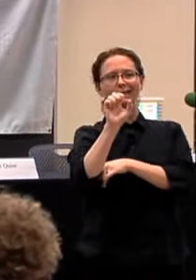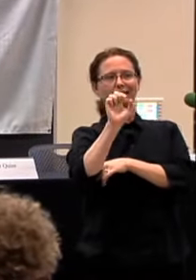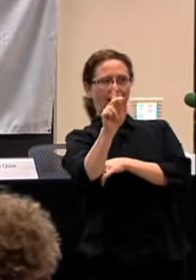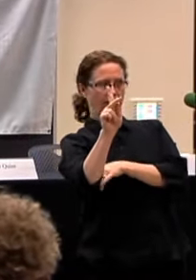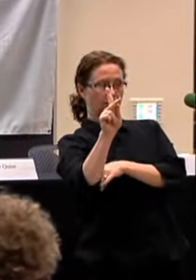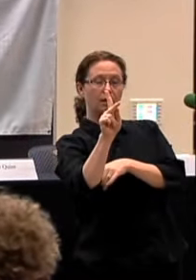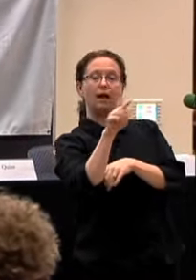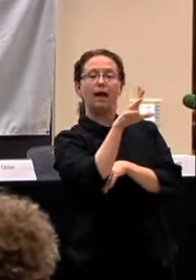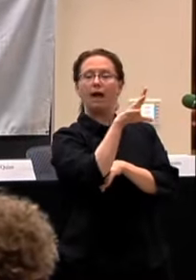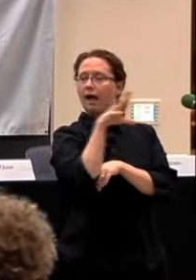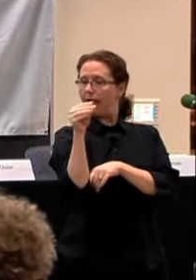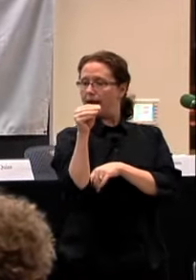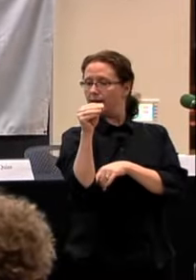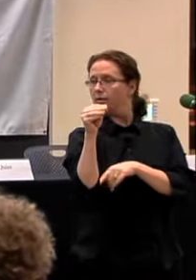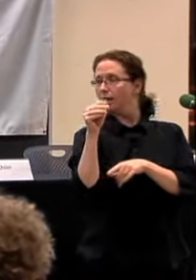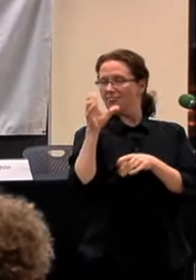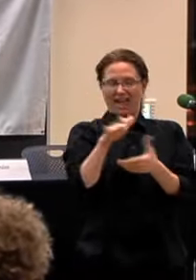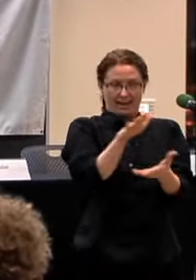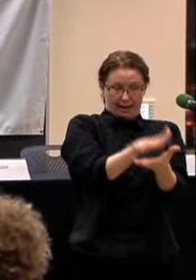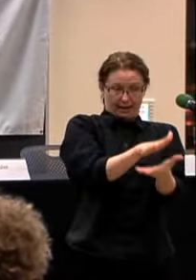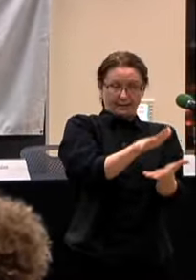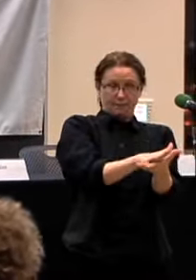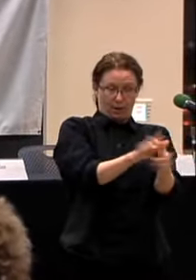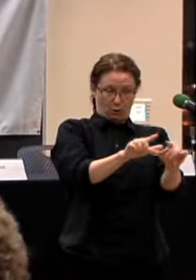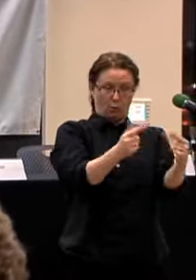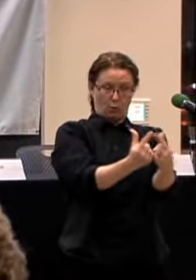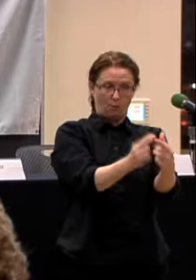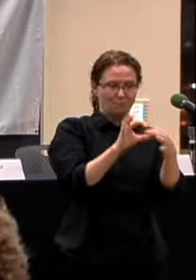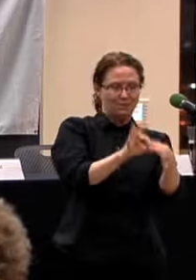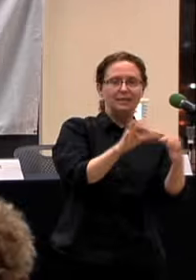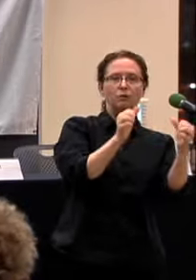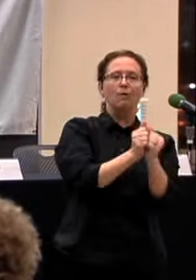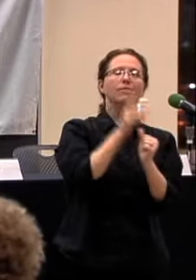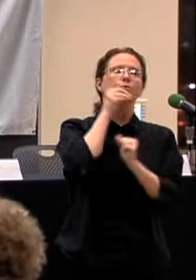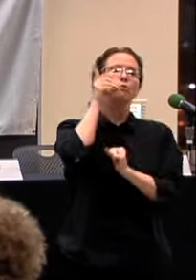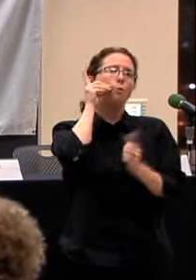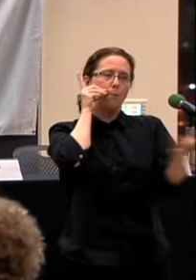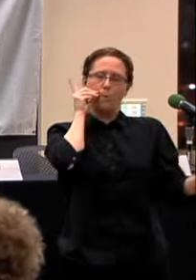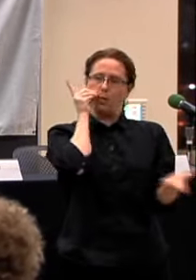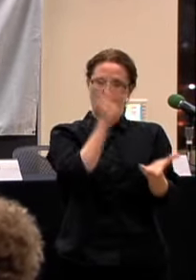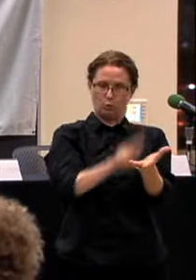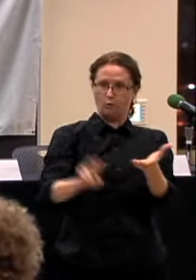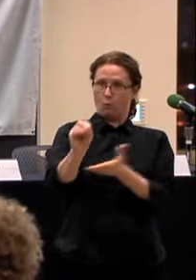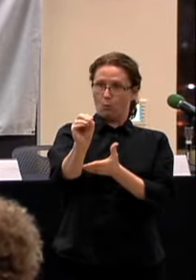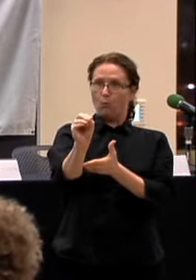AN UNDERGRADUATE ACADEMIC GROUP OF THE RESIDENCE HALLS.